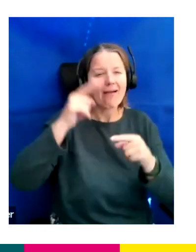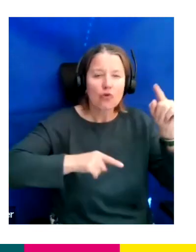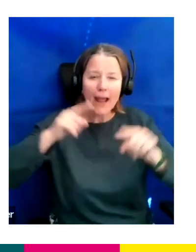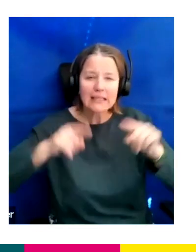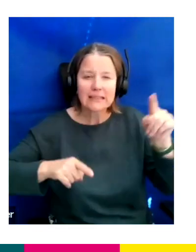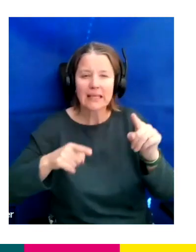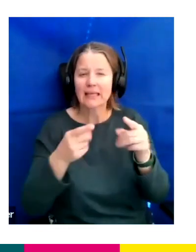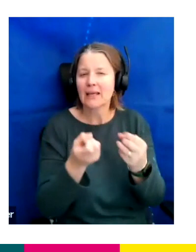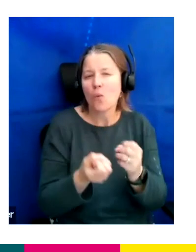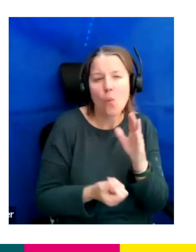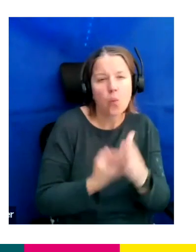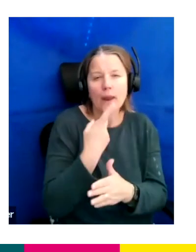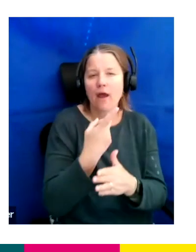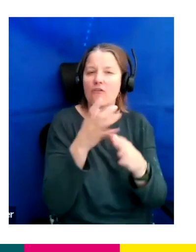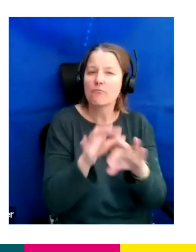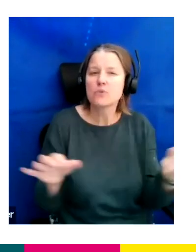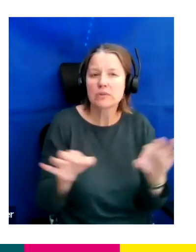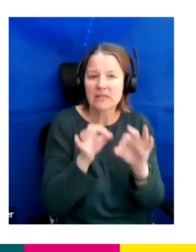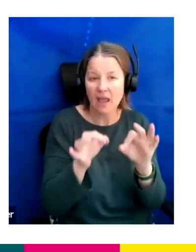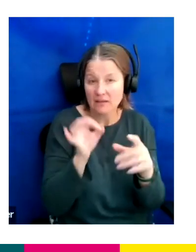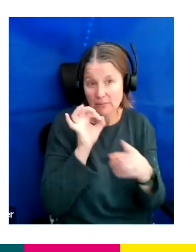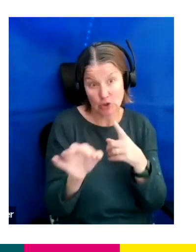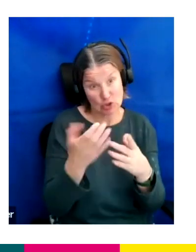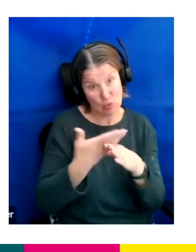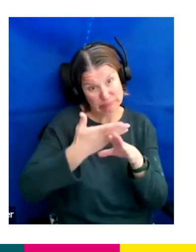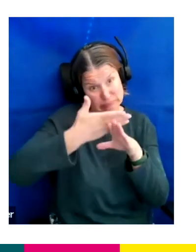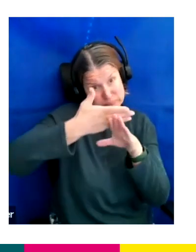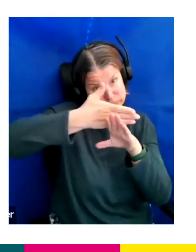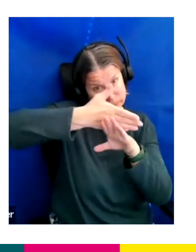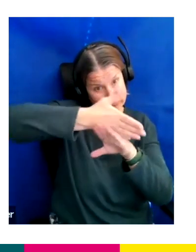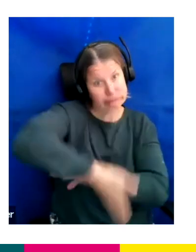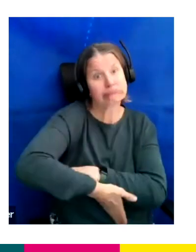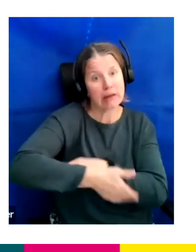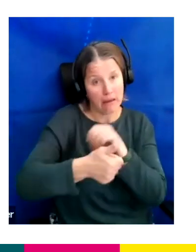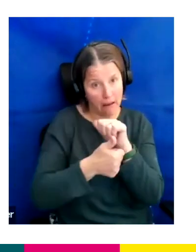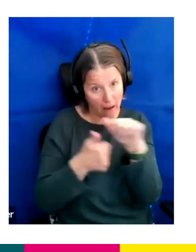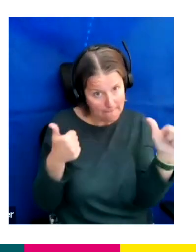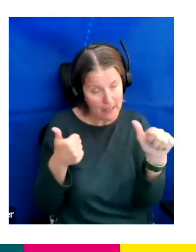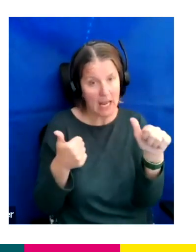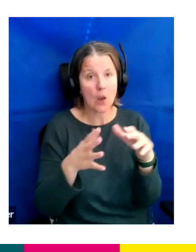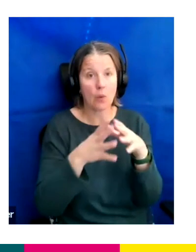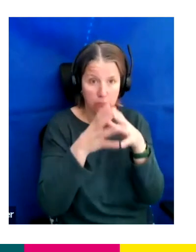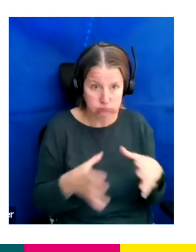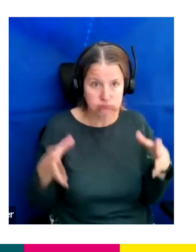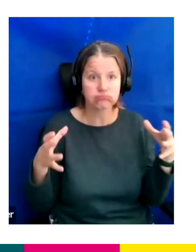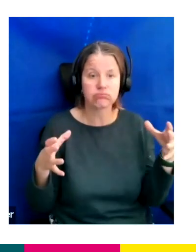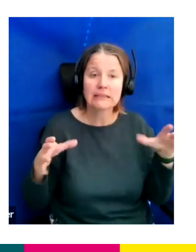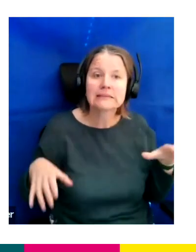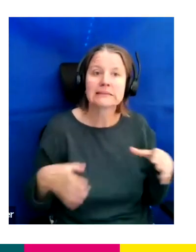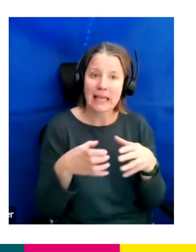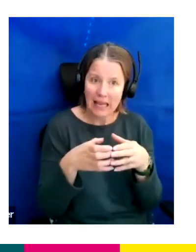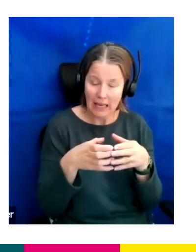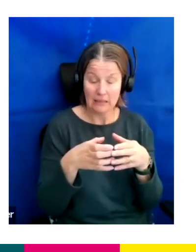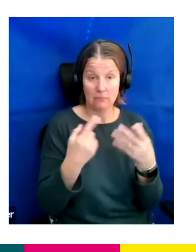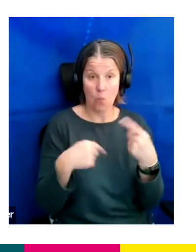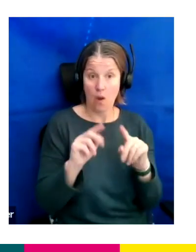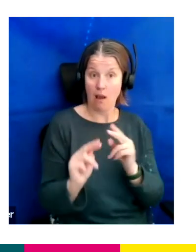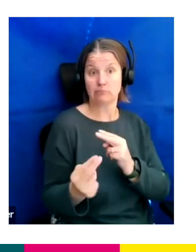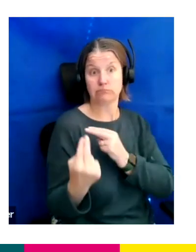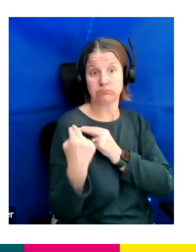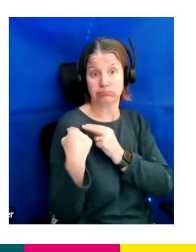So we are a very, very busy company with huge teams that we are responsible to ensure our